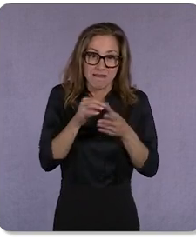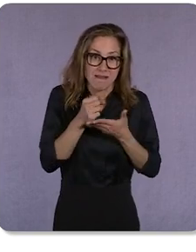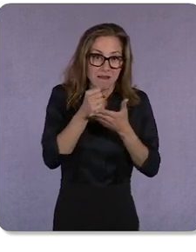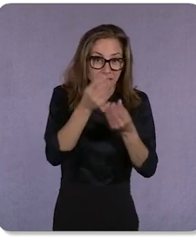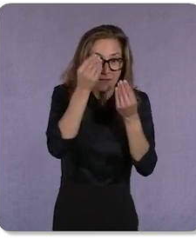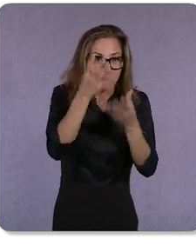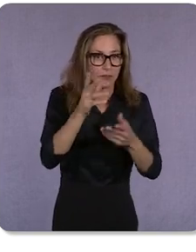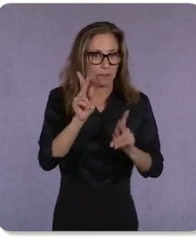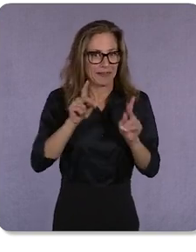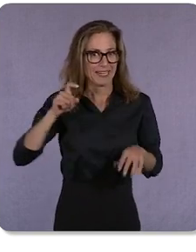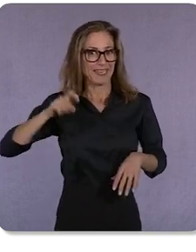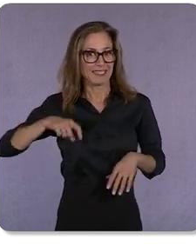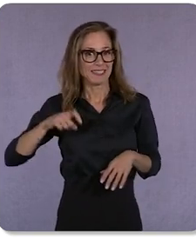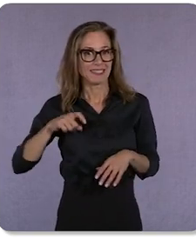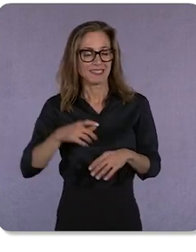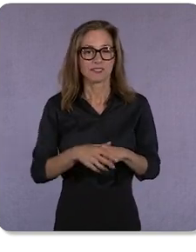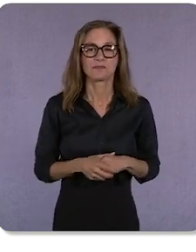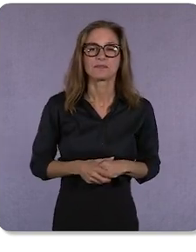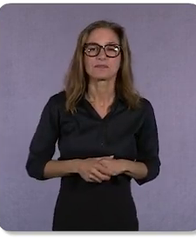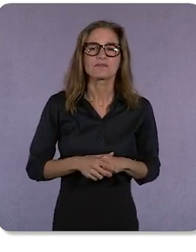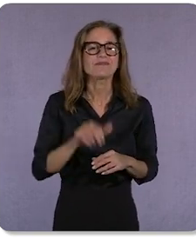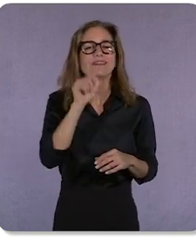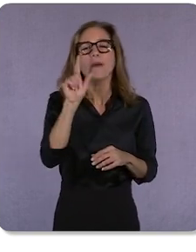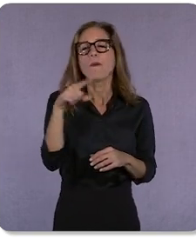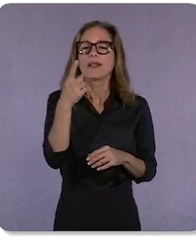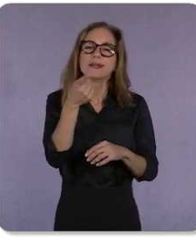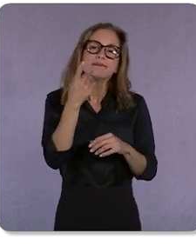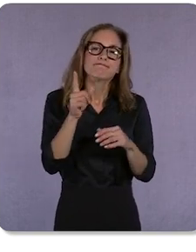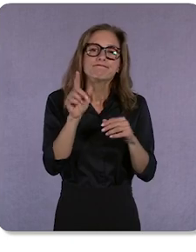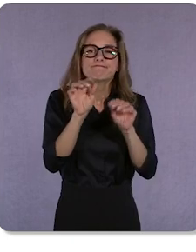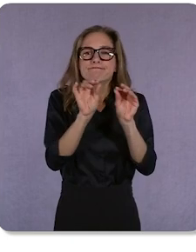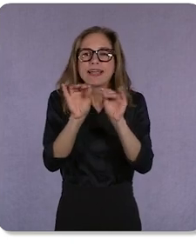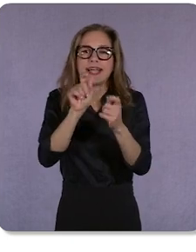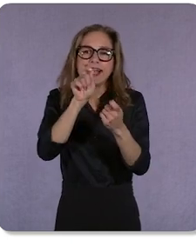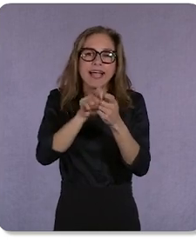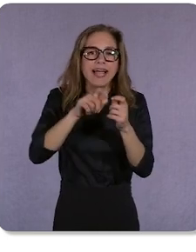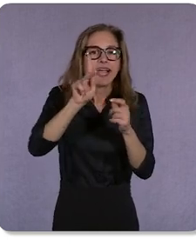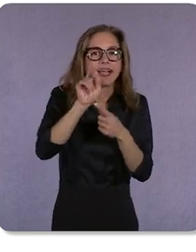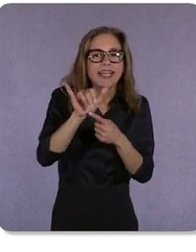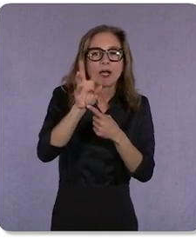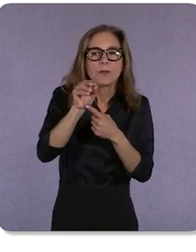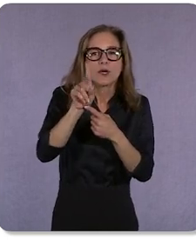It’s not just about being able to show up for specific keywords, but having the rich and visual